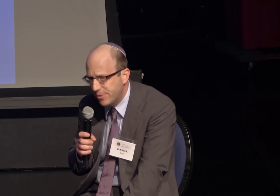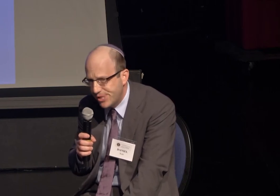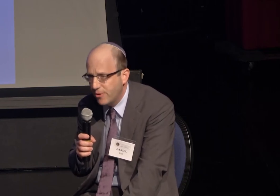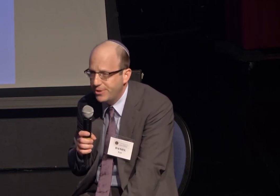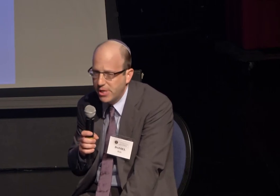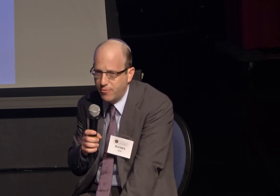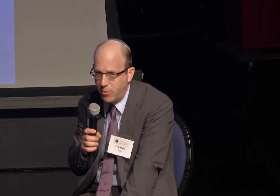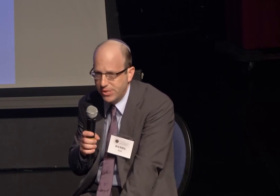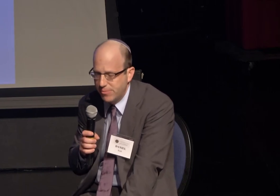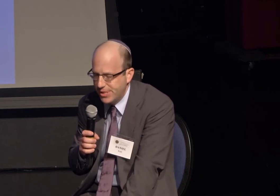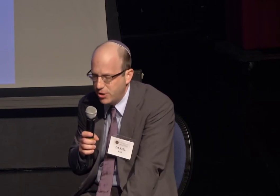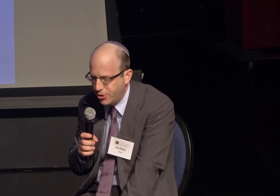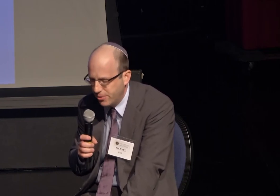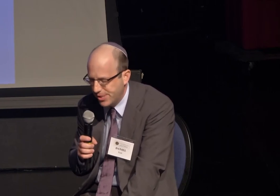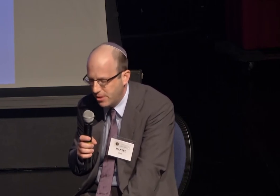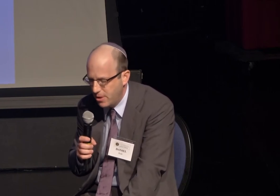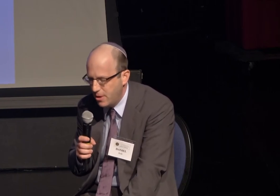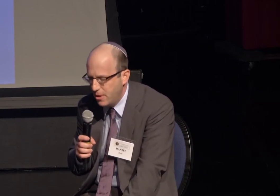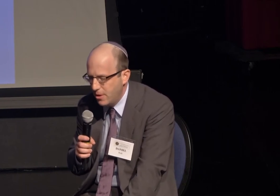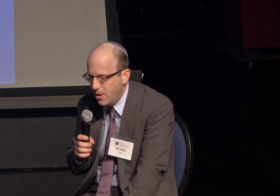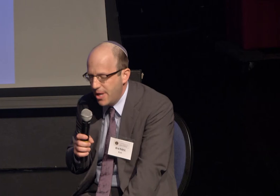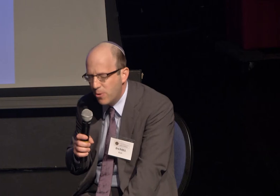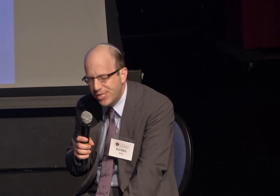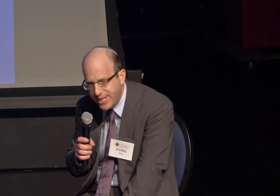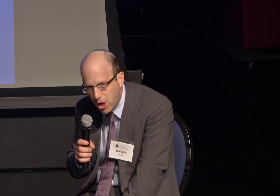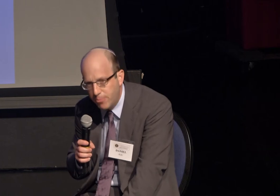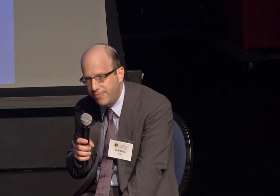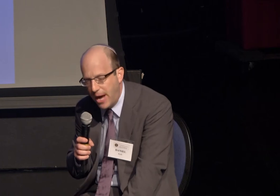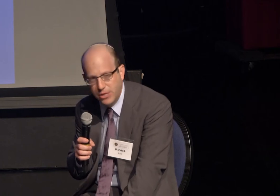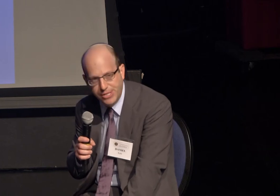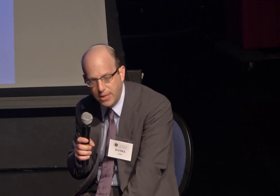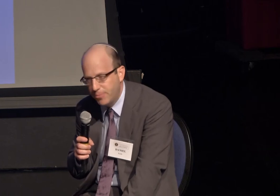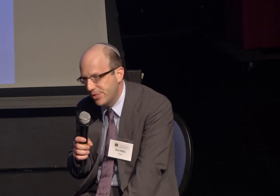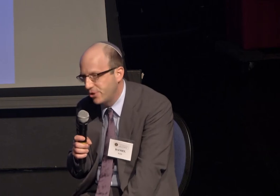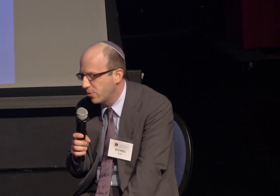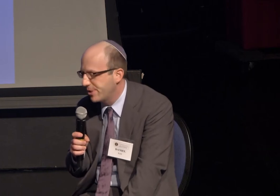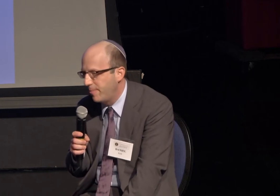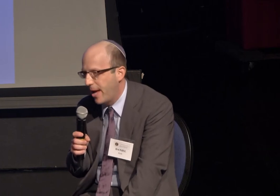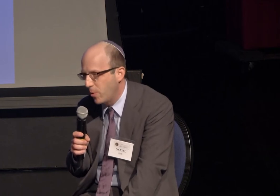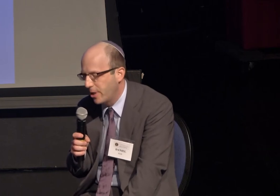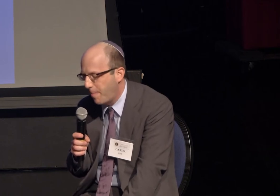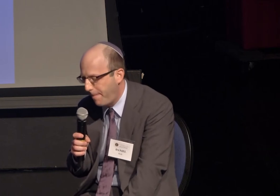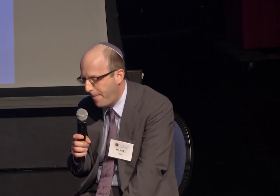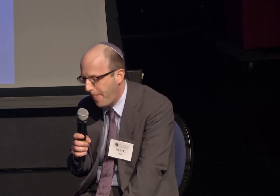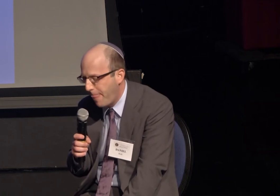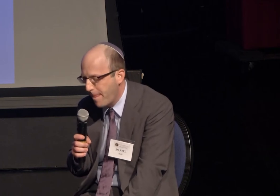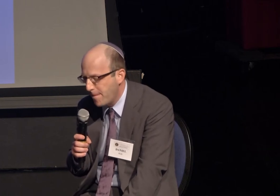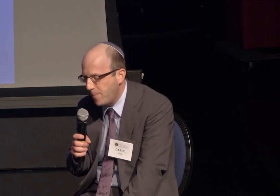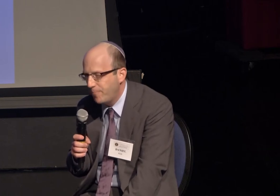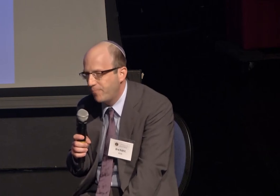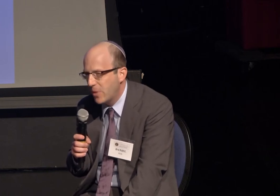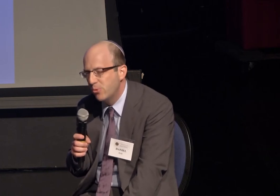the most sacred days for Muslims and Jews. There was terrible violence taking place in Jerusalem that week.